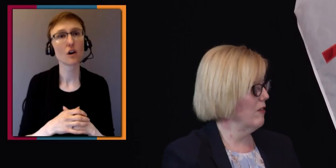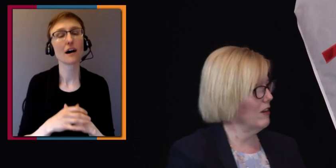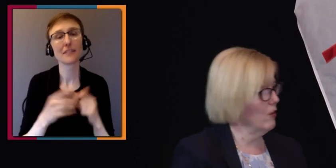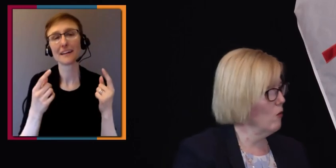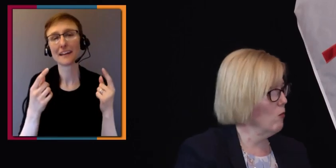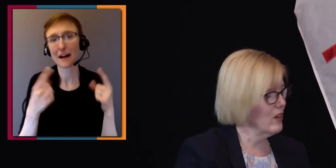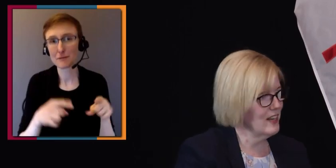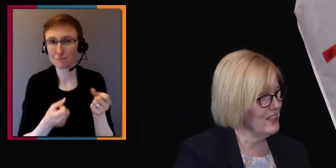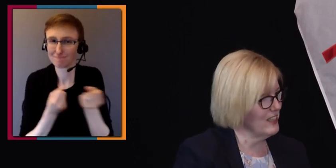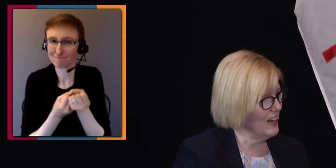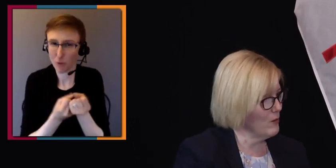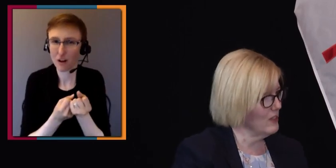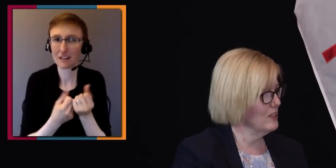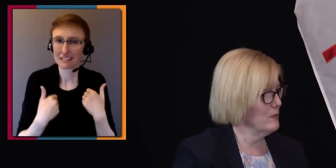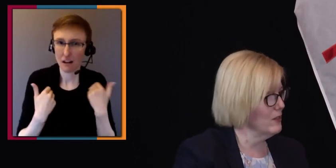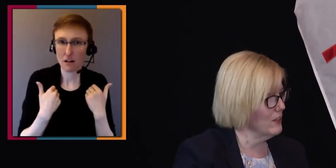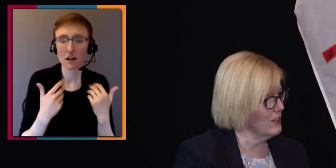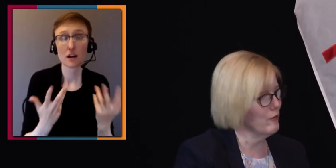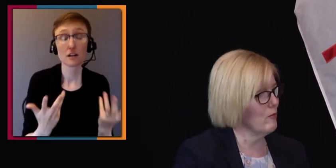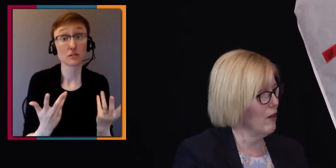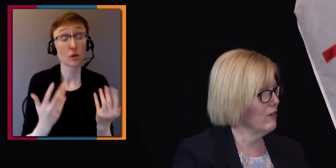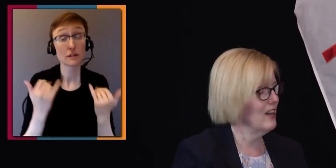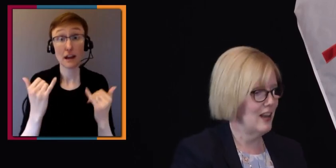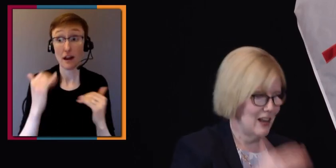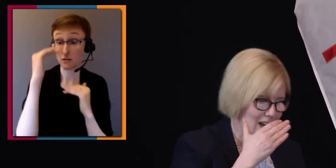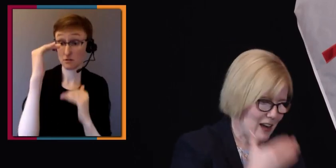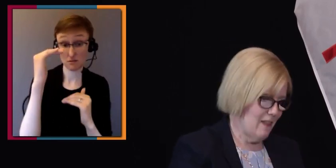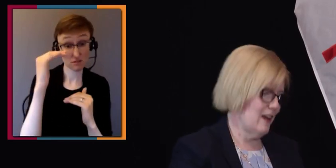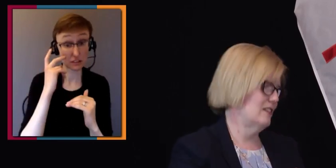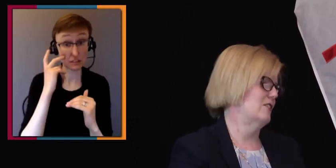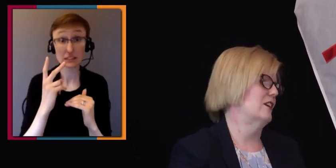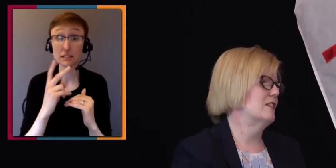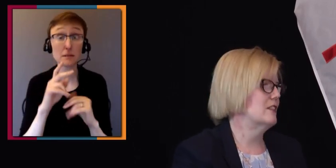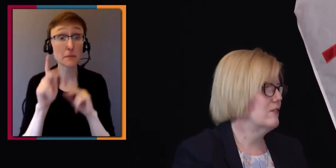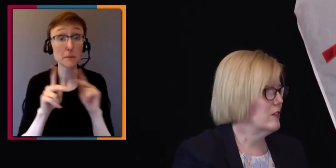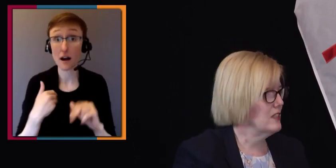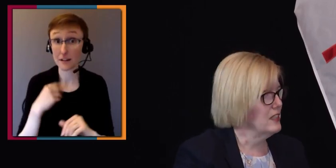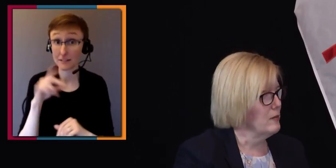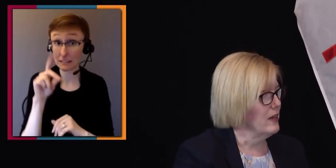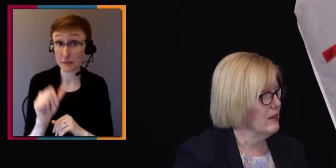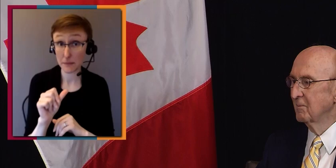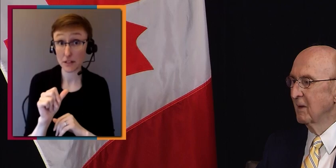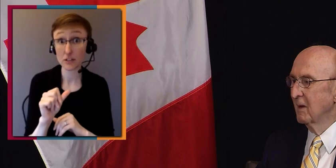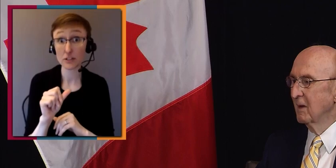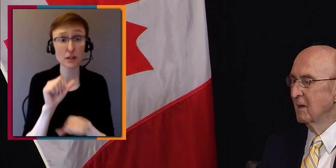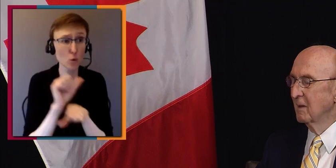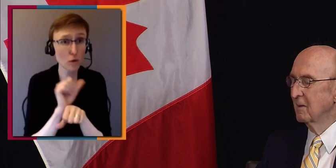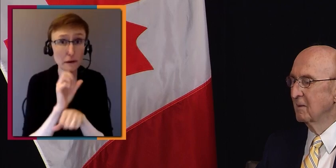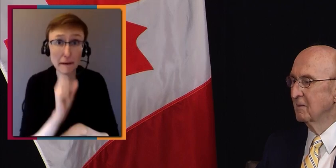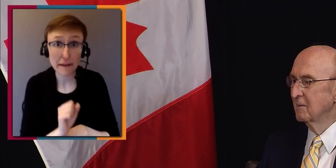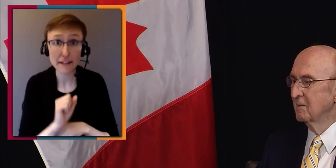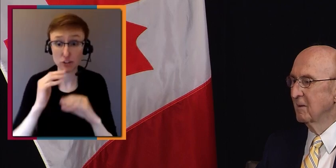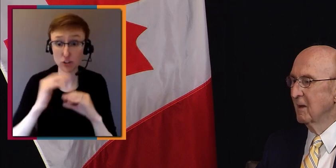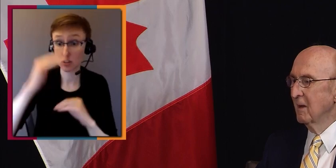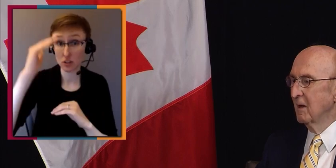that no working age Canadian with a disability should live in poverty. And that's the genesis for the CDB . It's that historic.